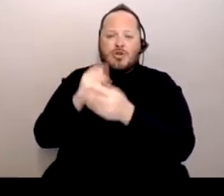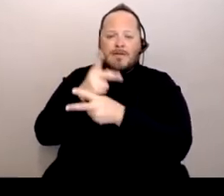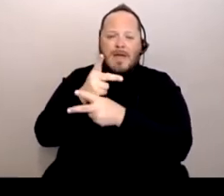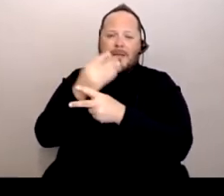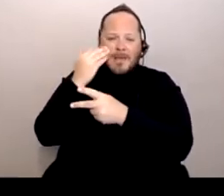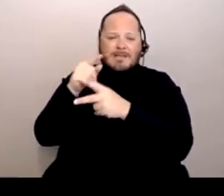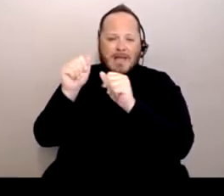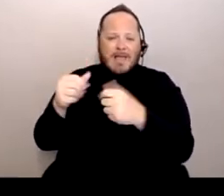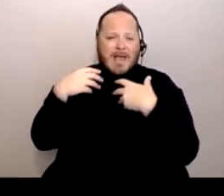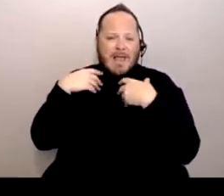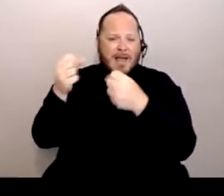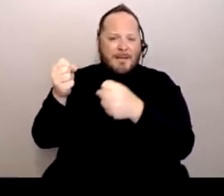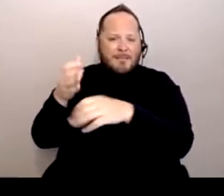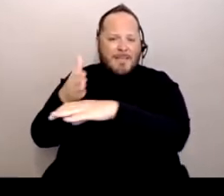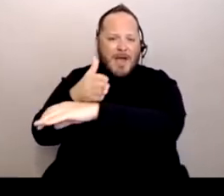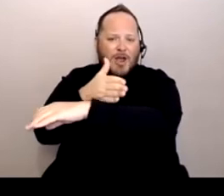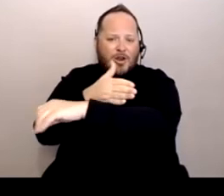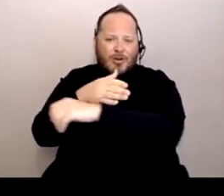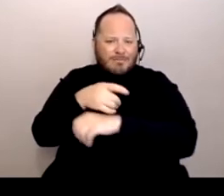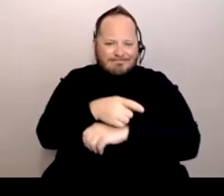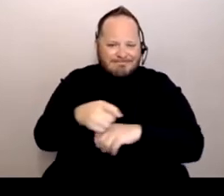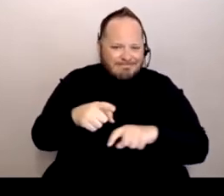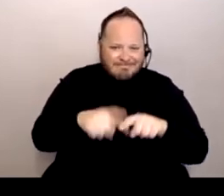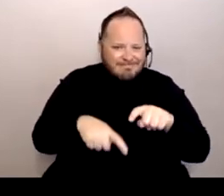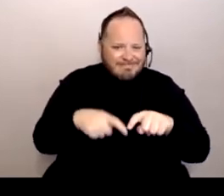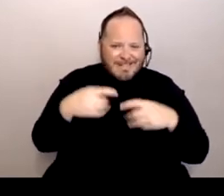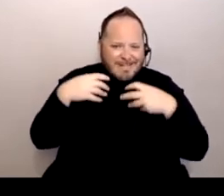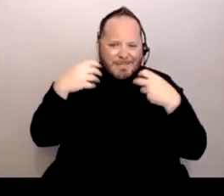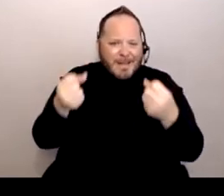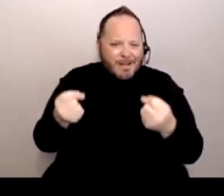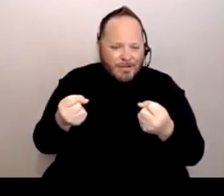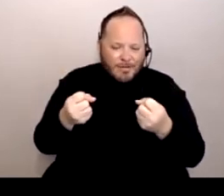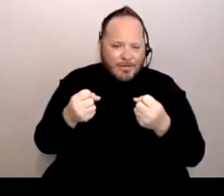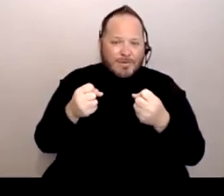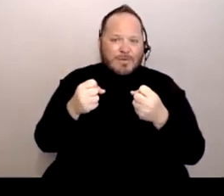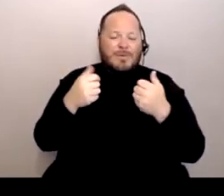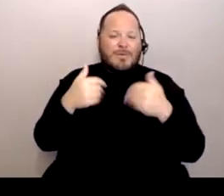And just the different complications of care of how difficult it might be